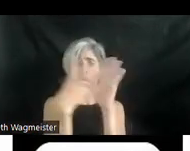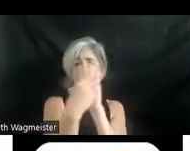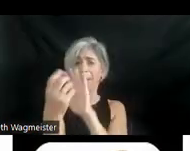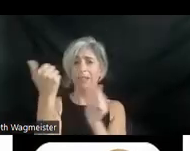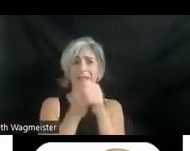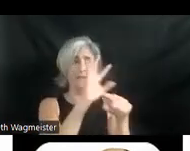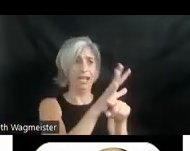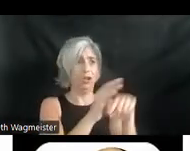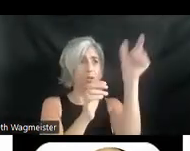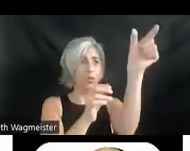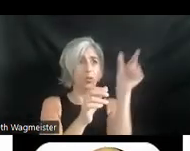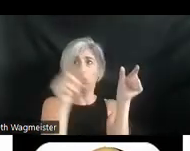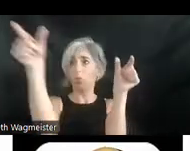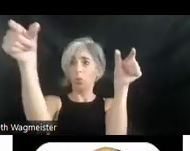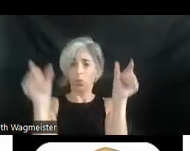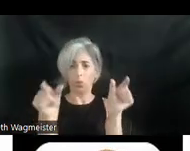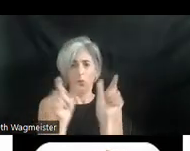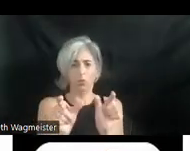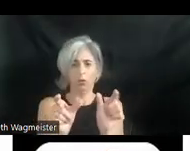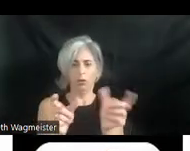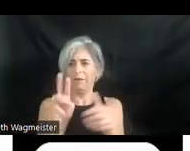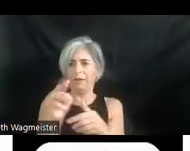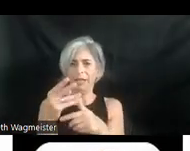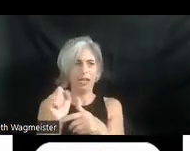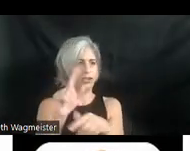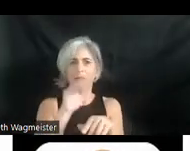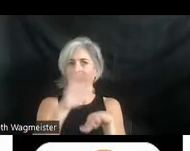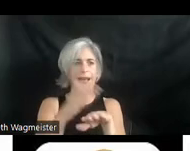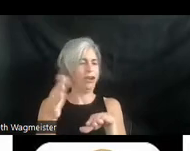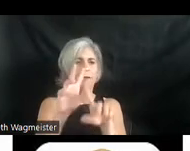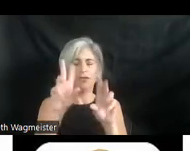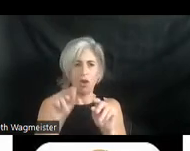description and one without. Because VHS you couldn't turn it on and off. DVD, that was